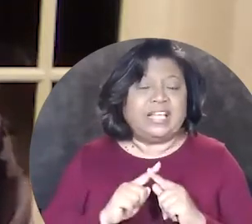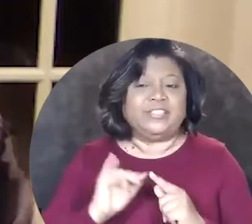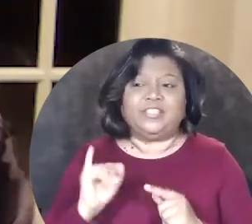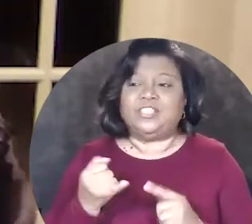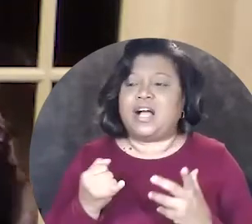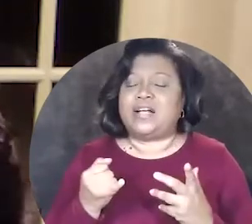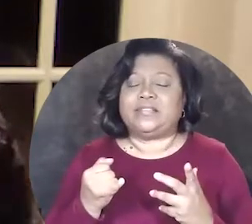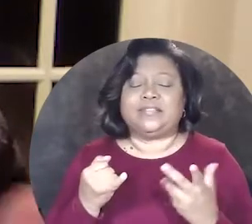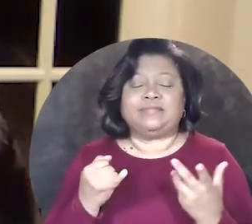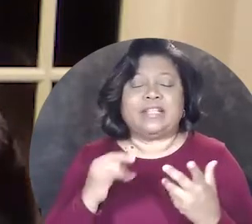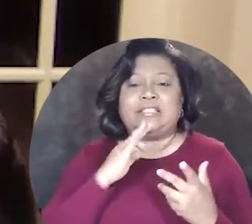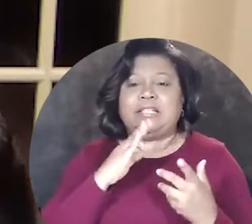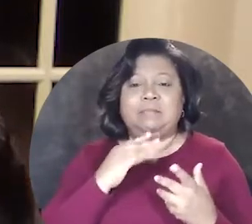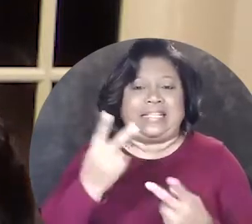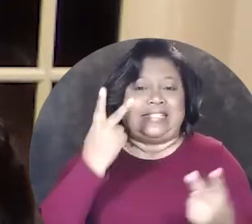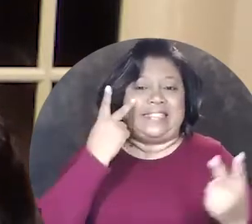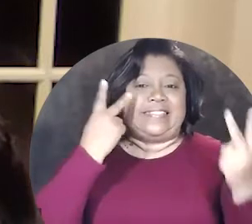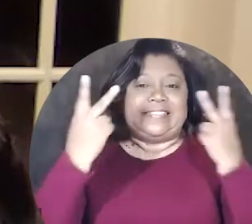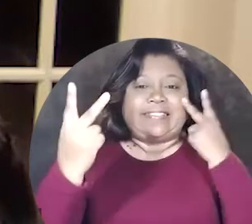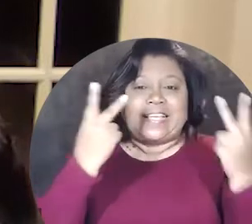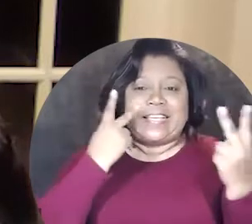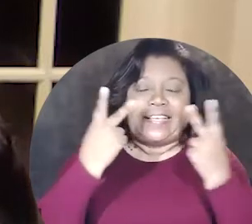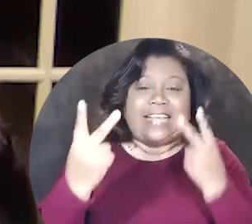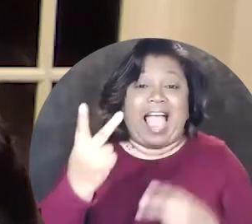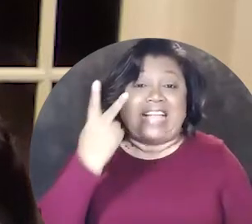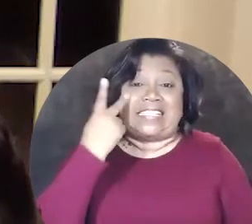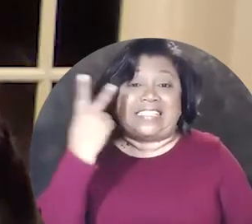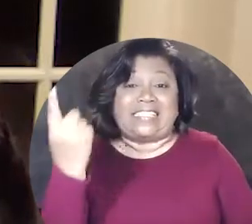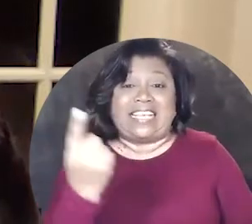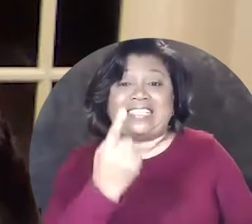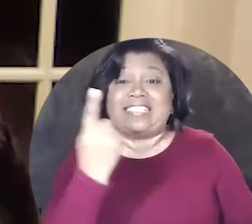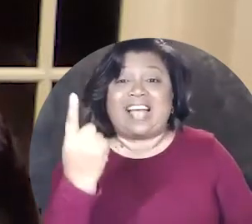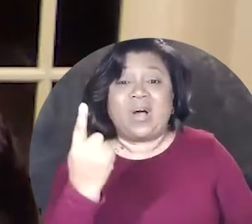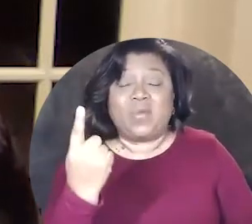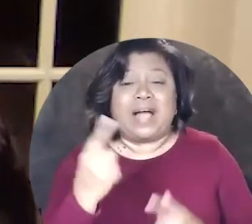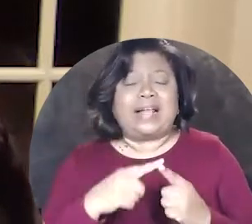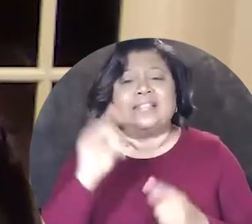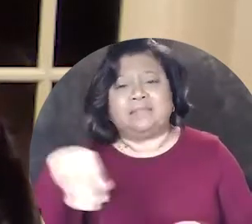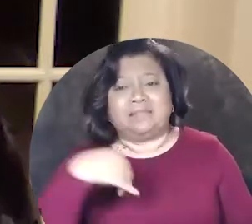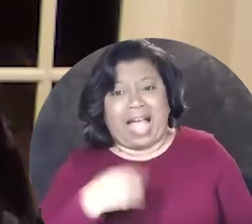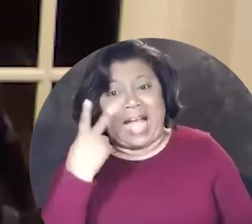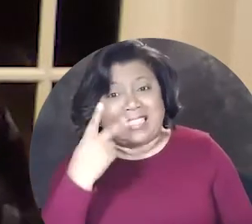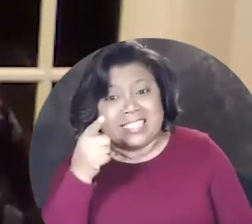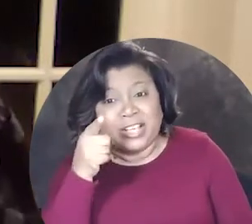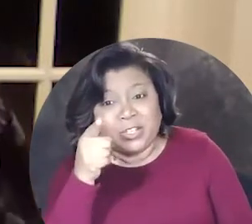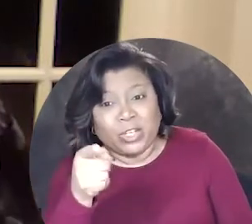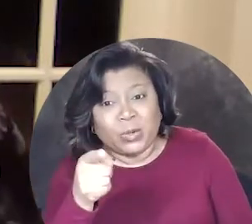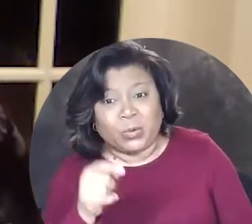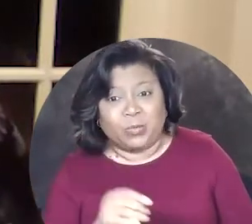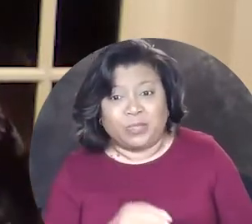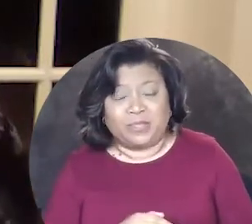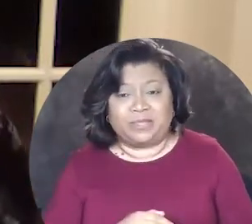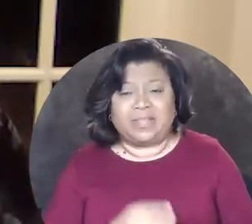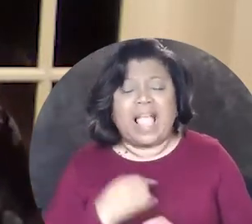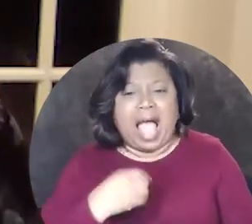is just to be seen and to see someone and say I see you